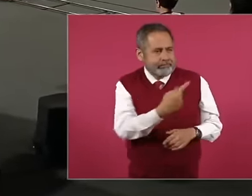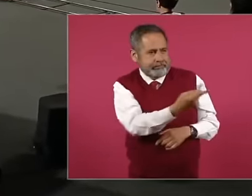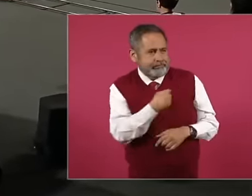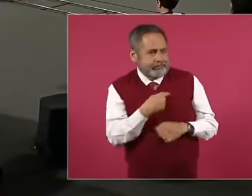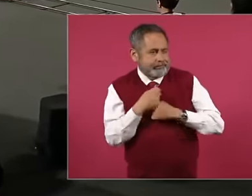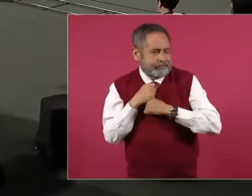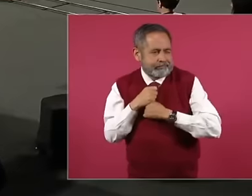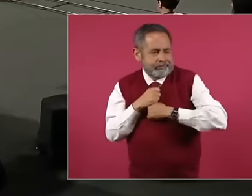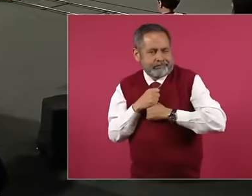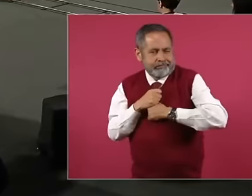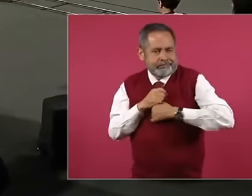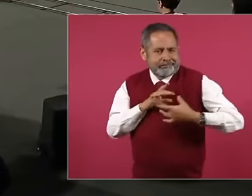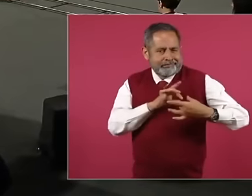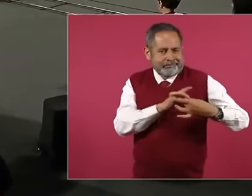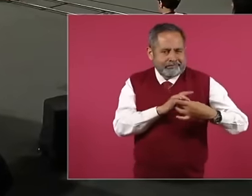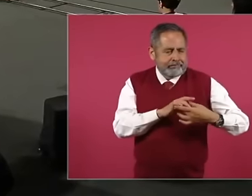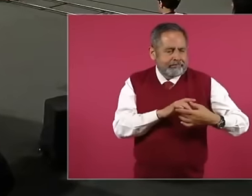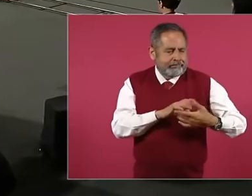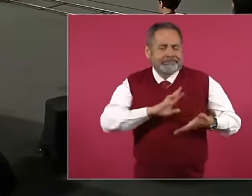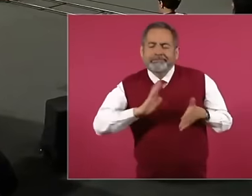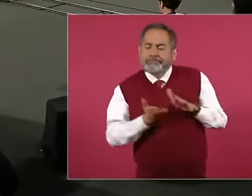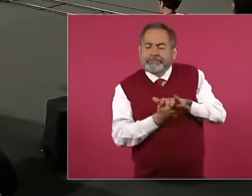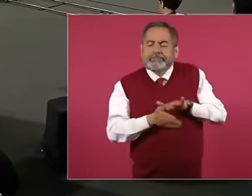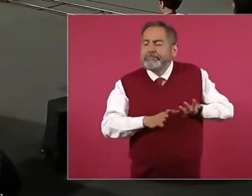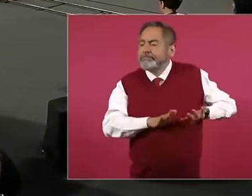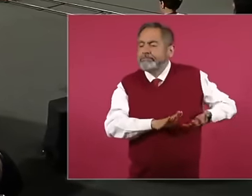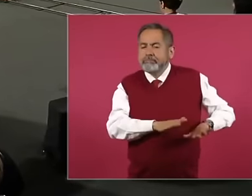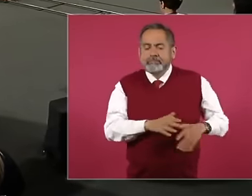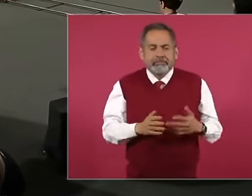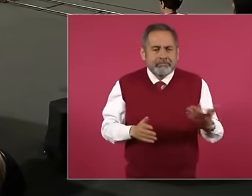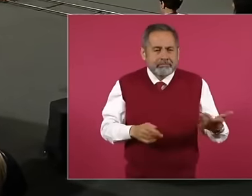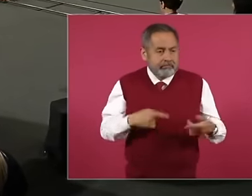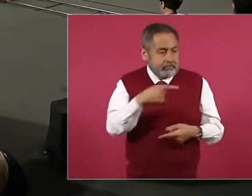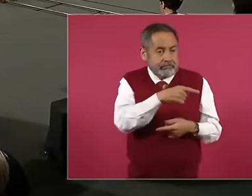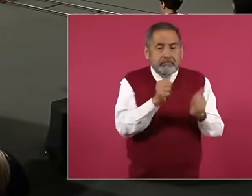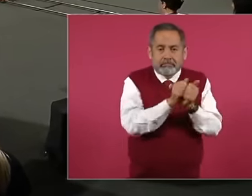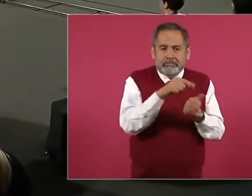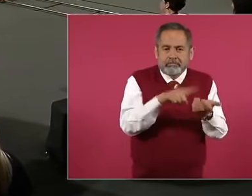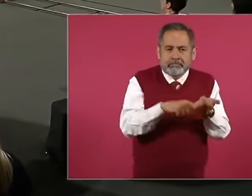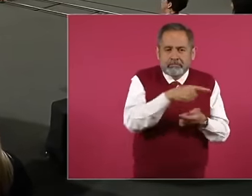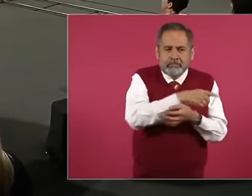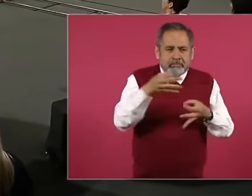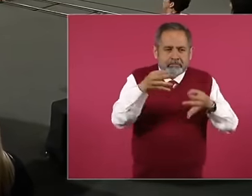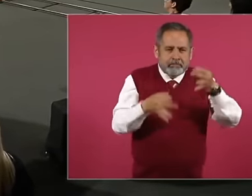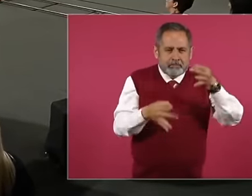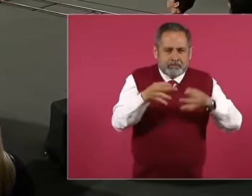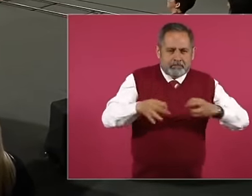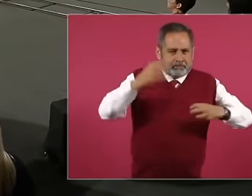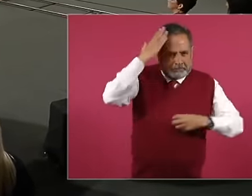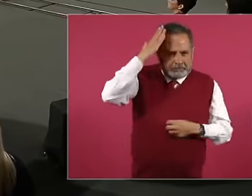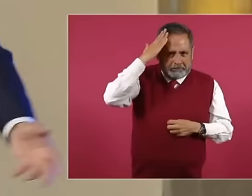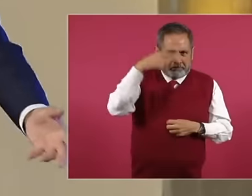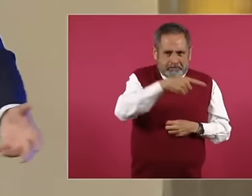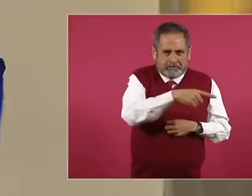file to protect a company for 9